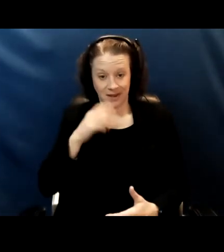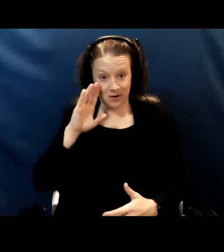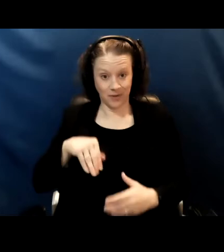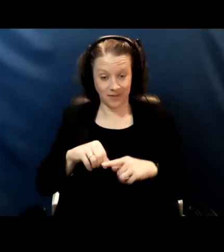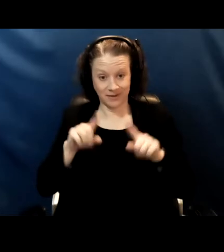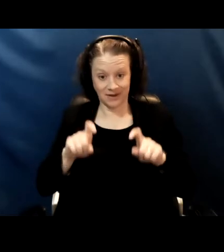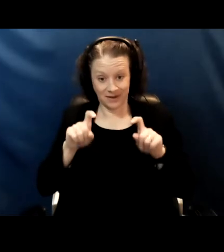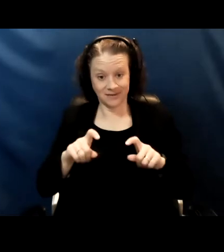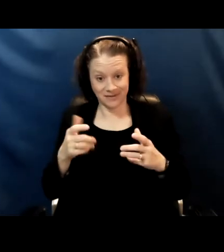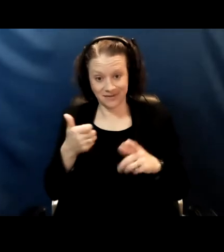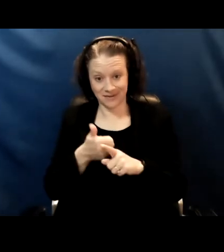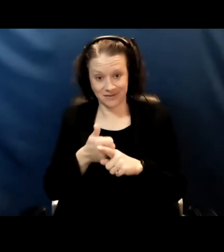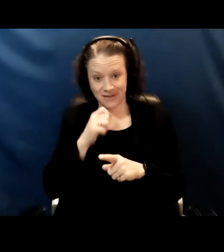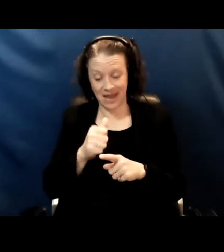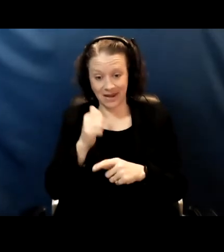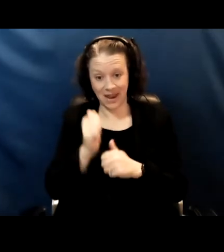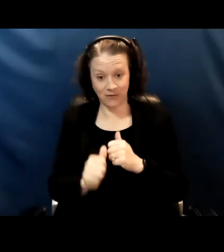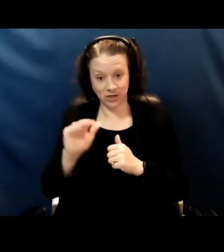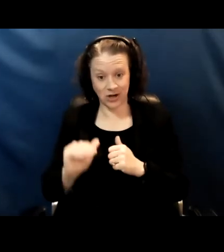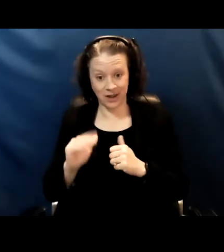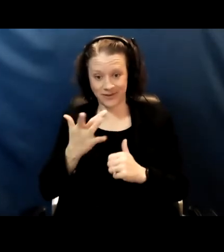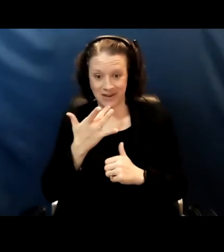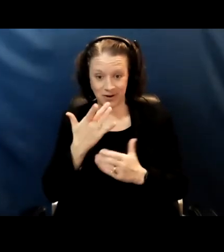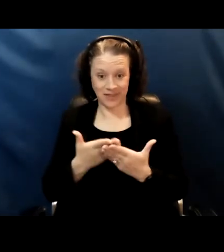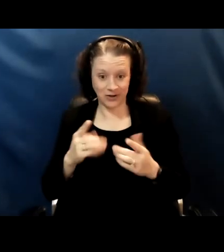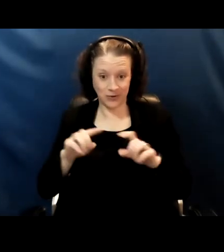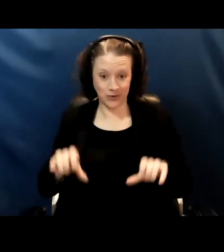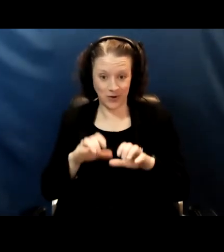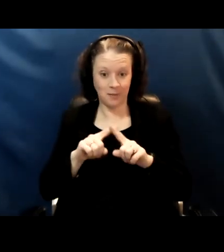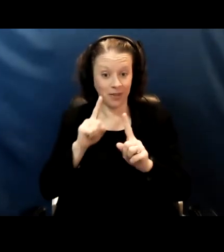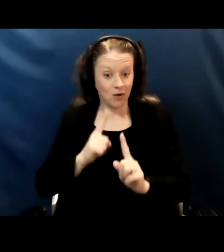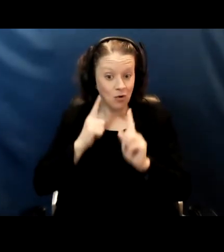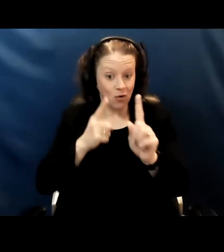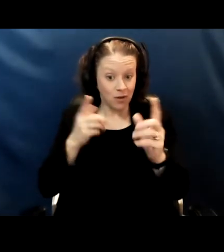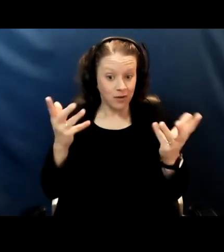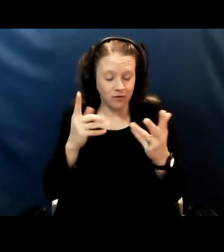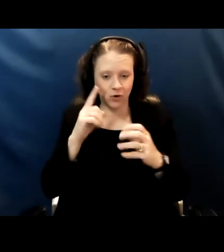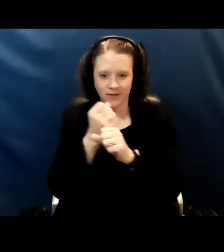is not every child's favorite activity but the goal is for the safety of the whole community